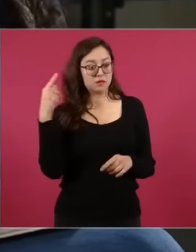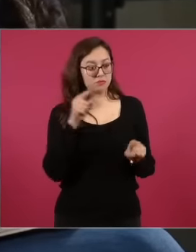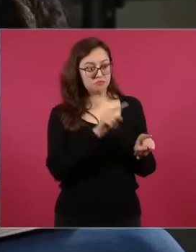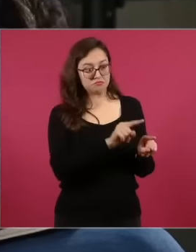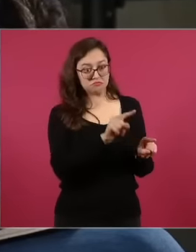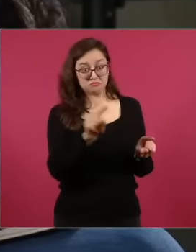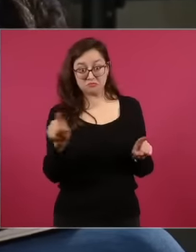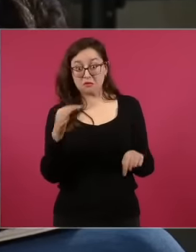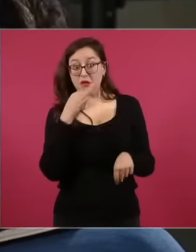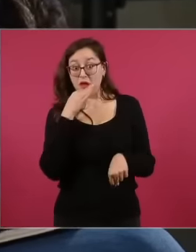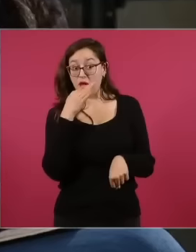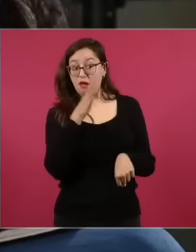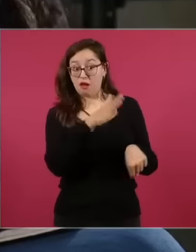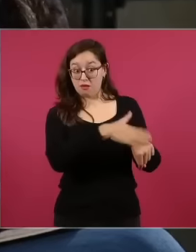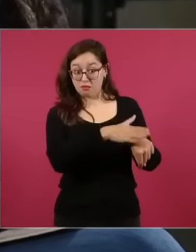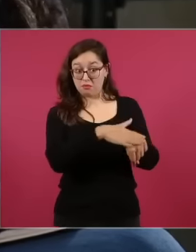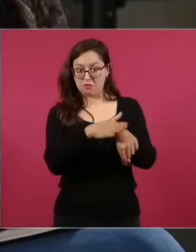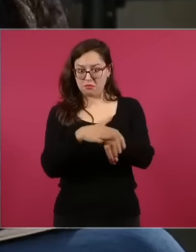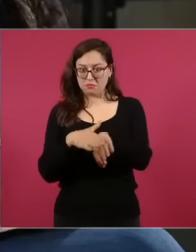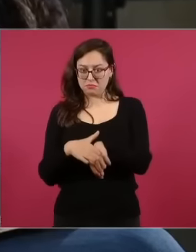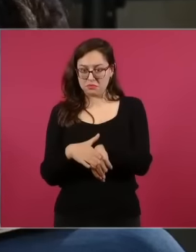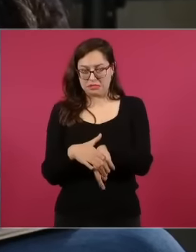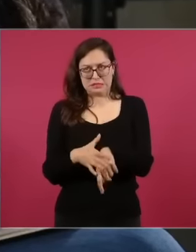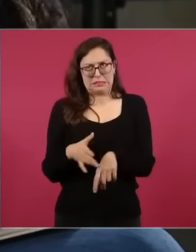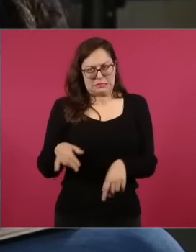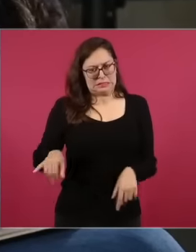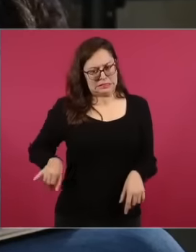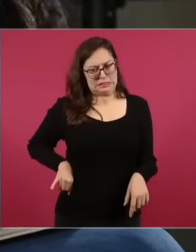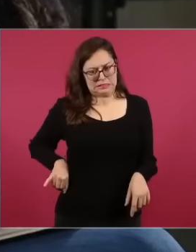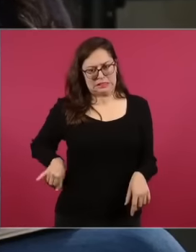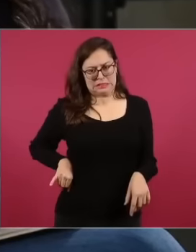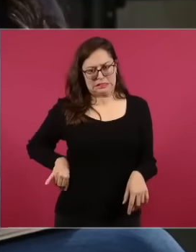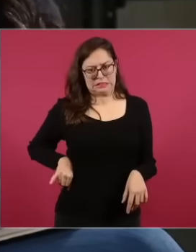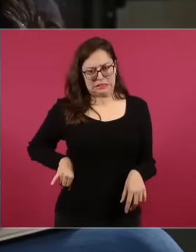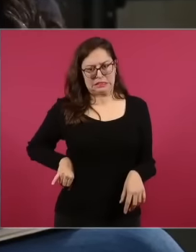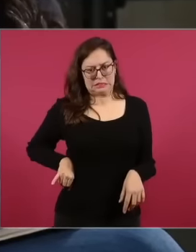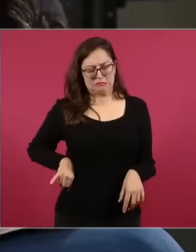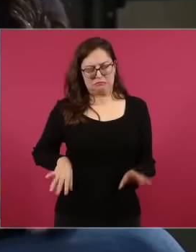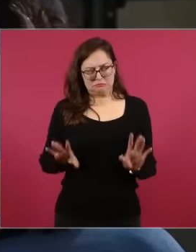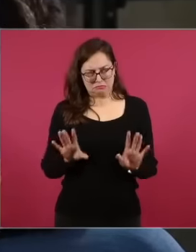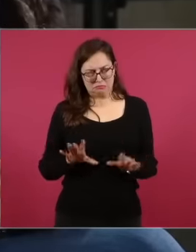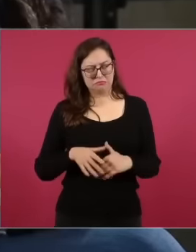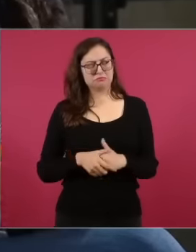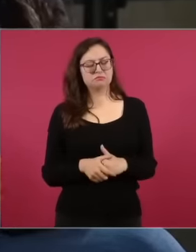warned about something that seems very interesting to me now, but now it seems very interesting to me